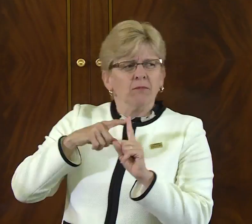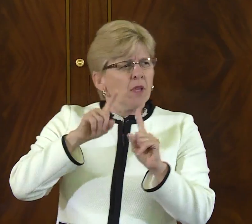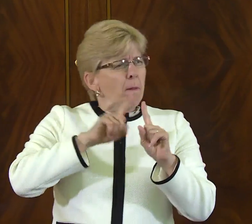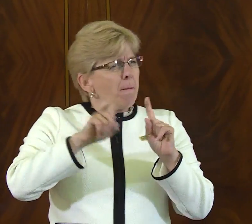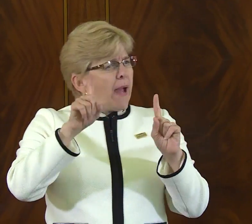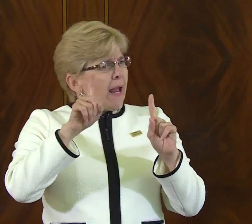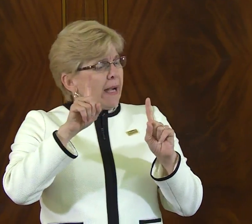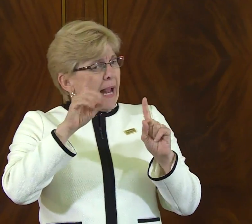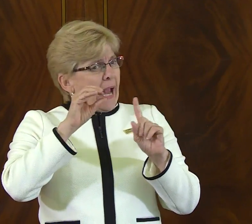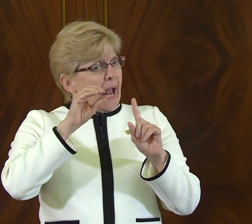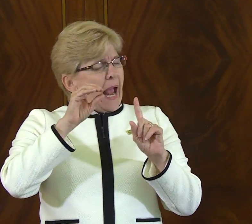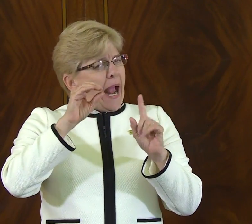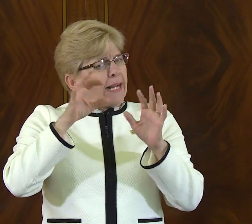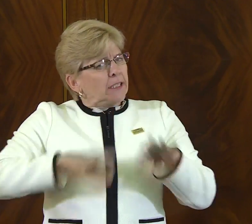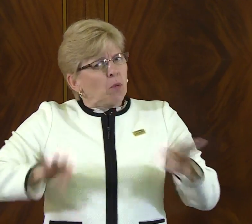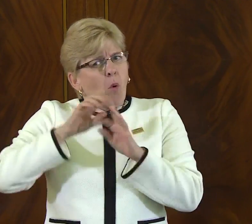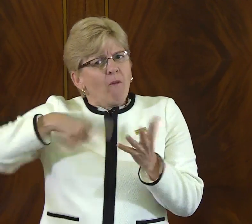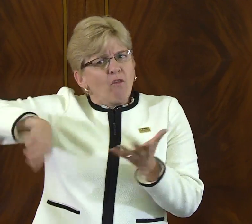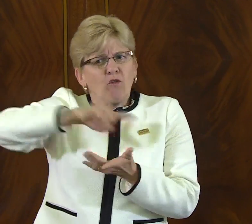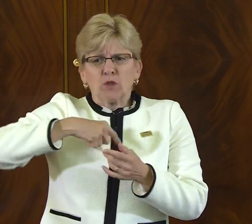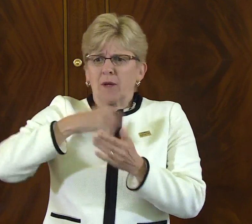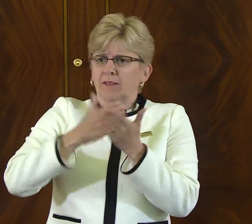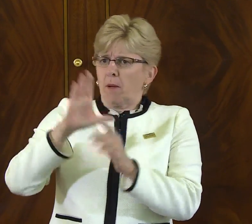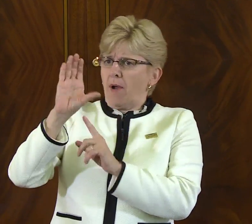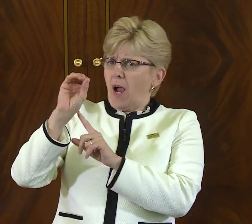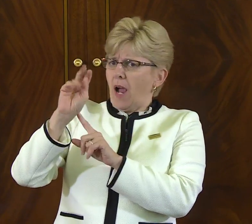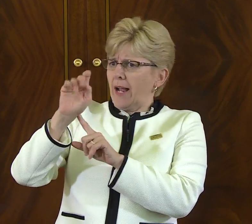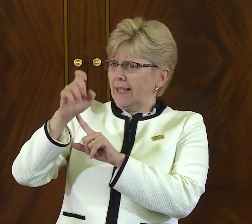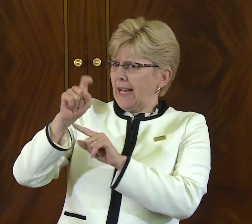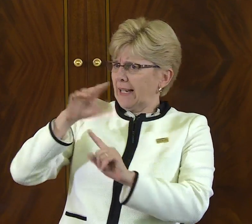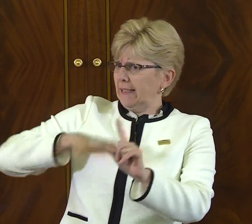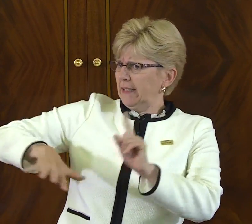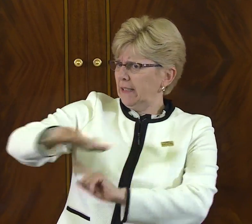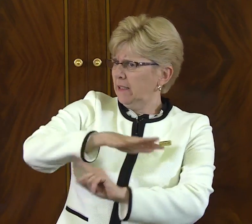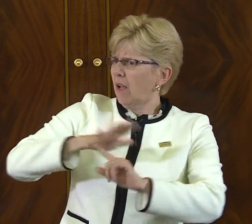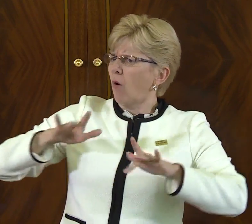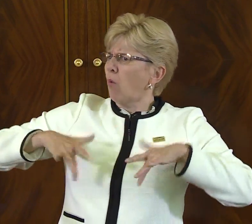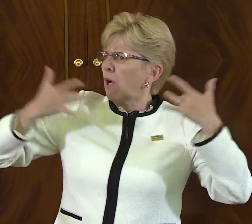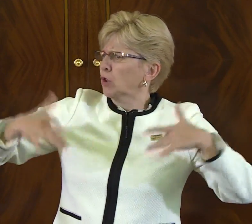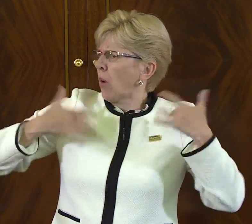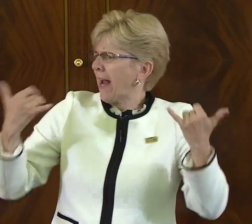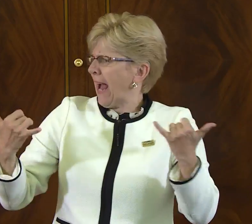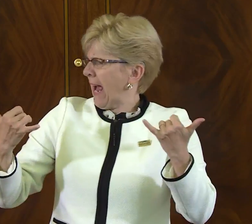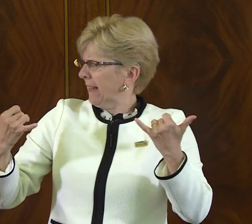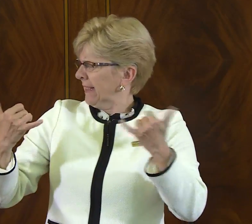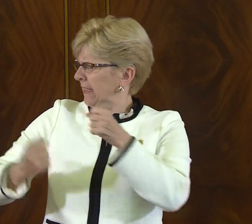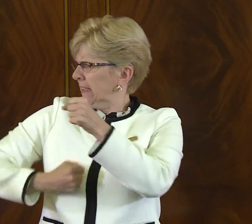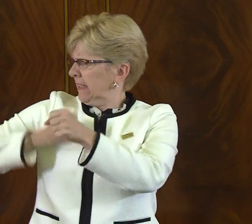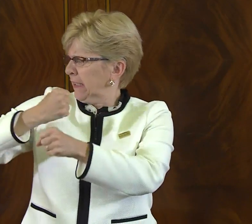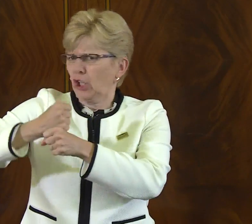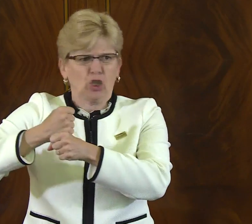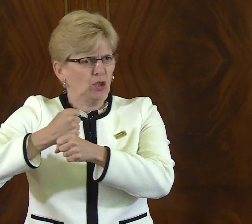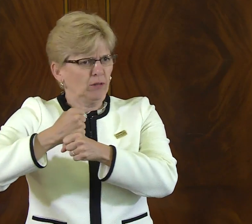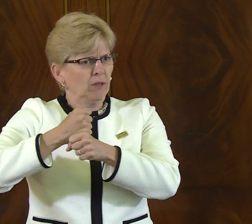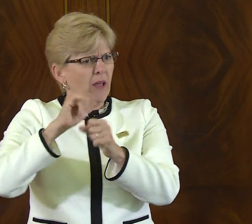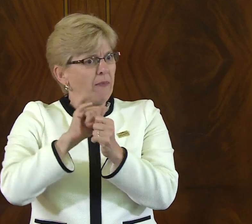We're here today to celebrate that momentous occasion, and also it's important for all of us to understand some context